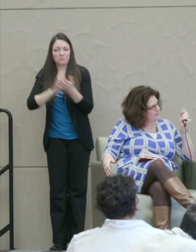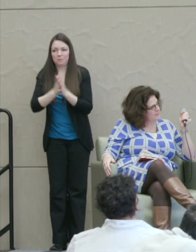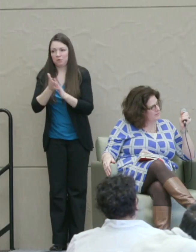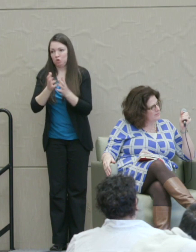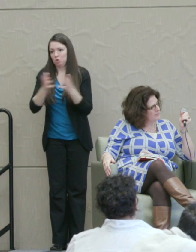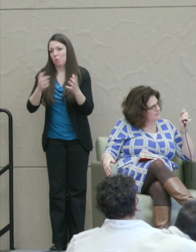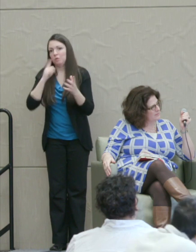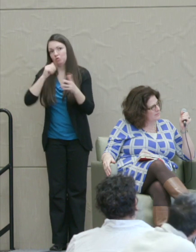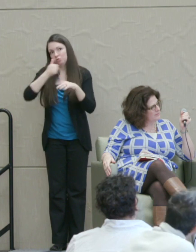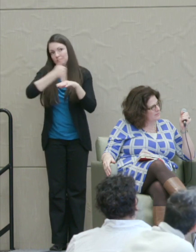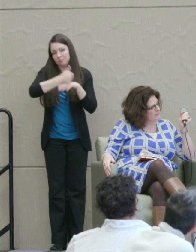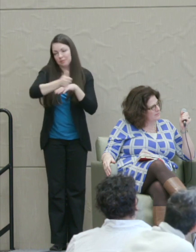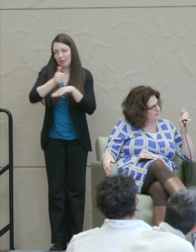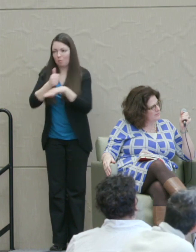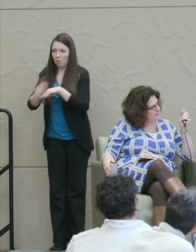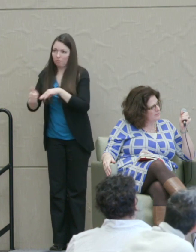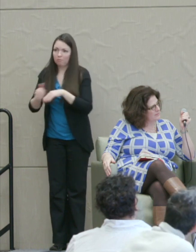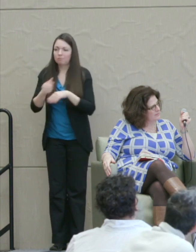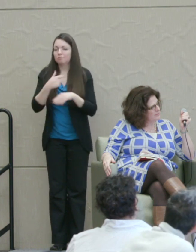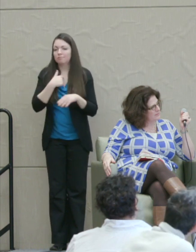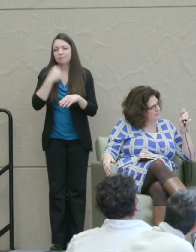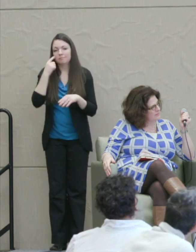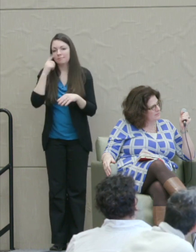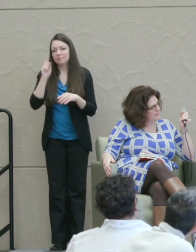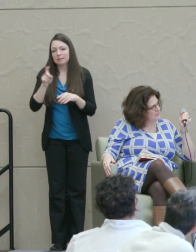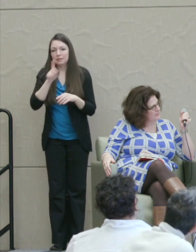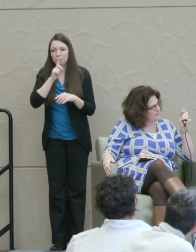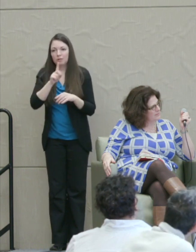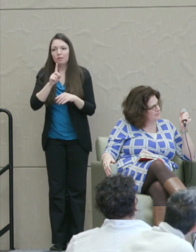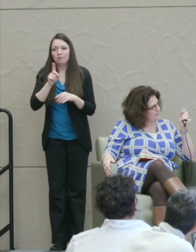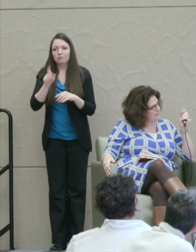scapegoating and blaming and we really need to try to get out of that.